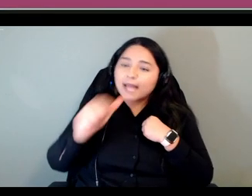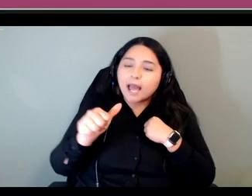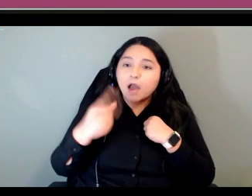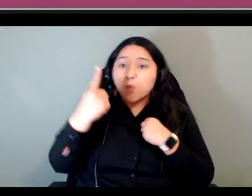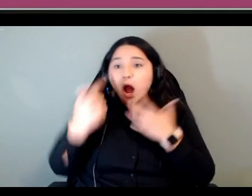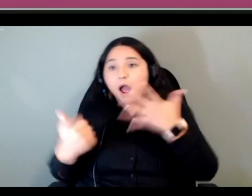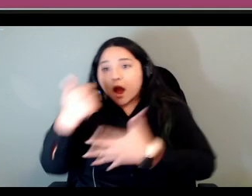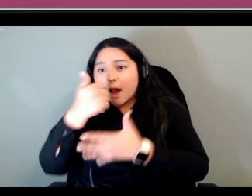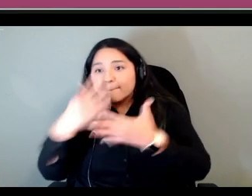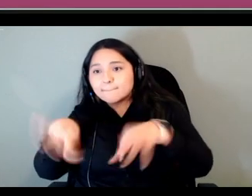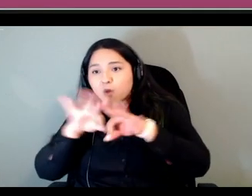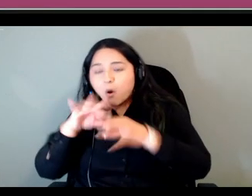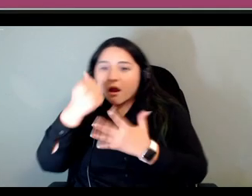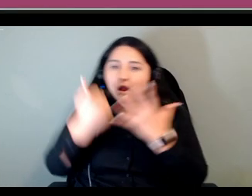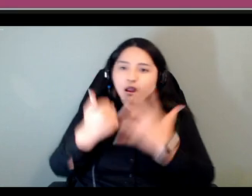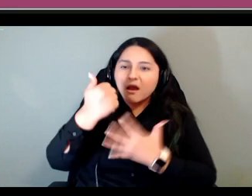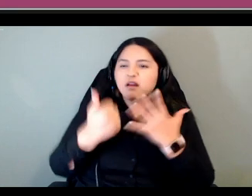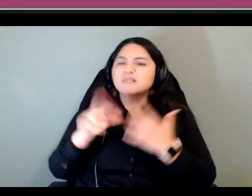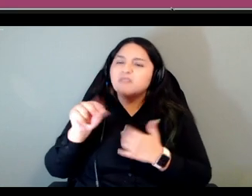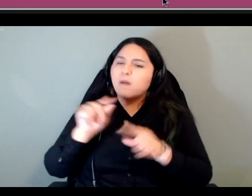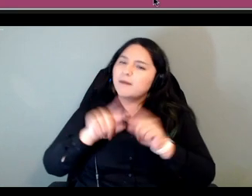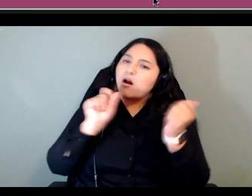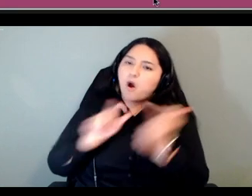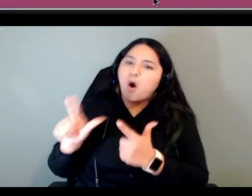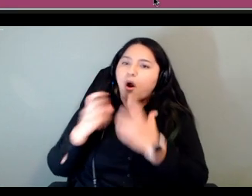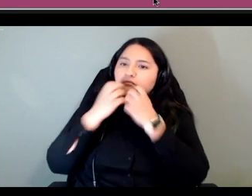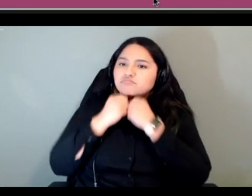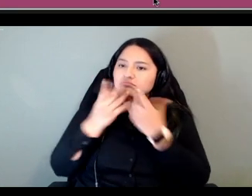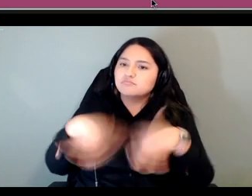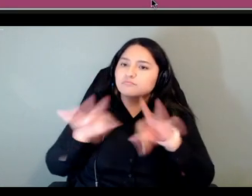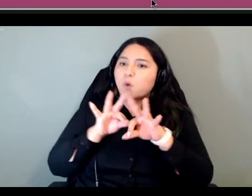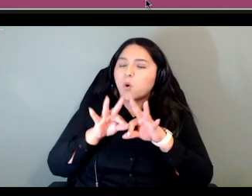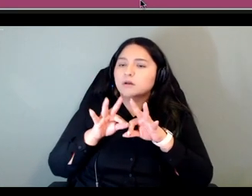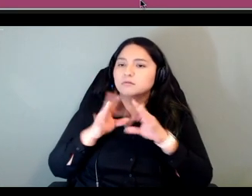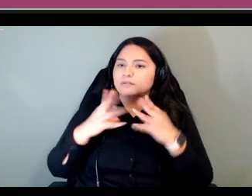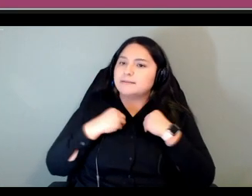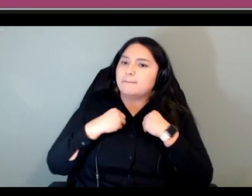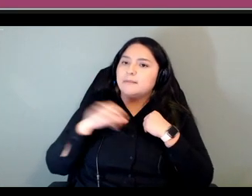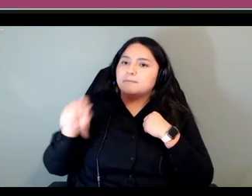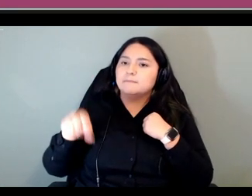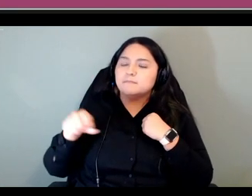honored and valid and important so that was one way that we you know tried to address